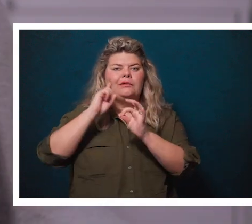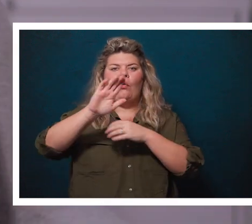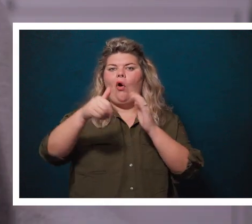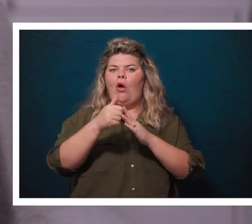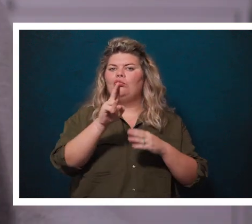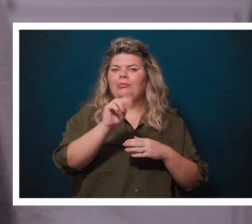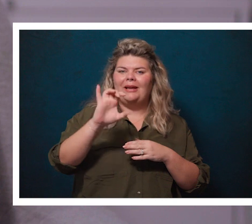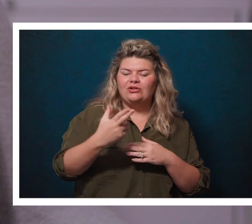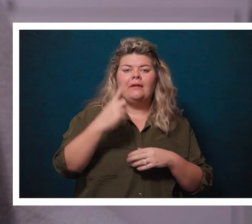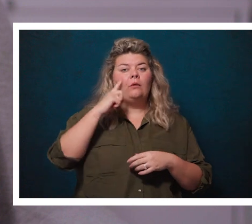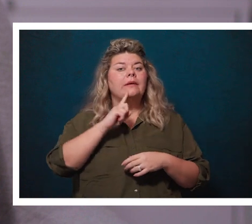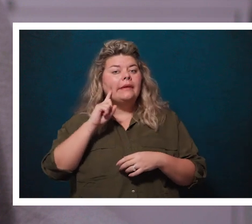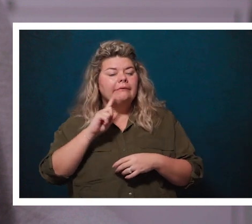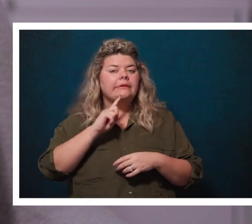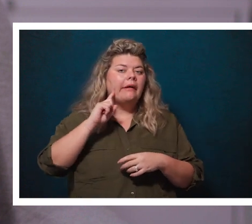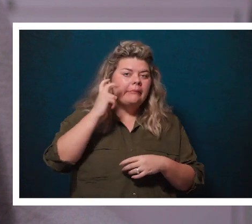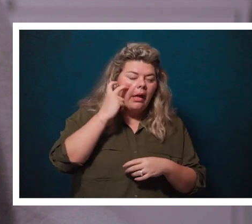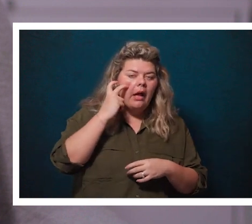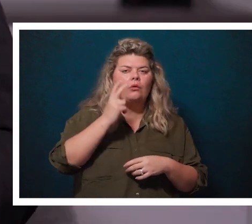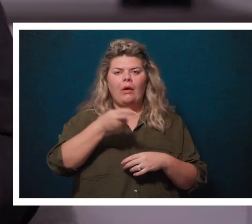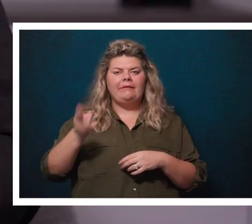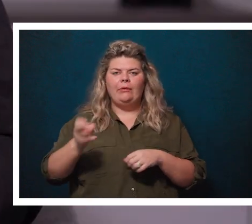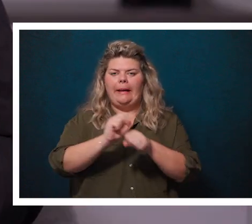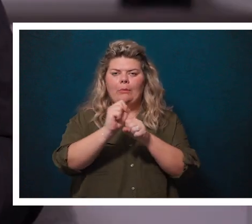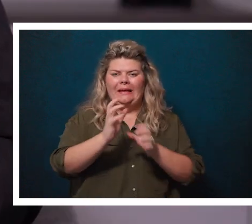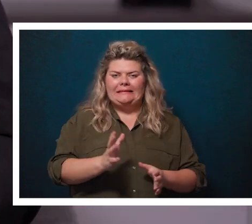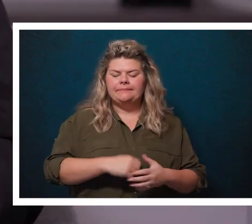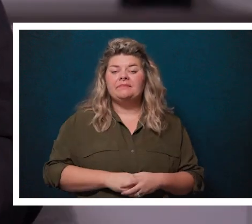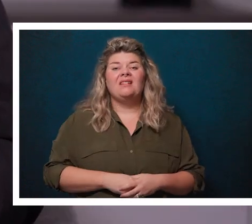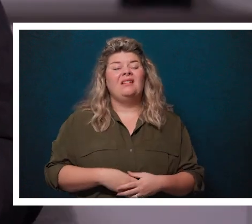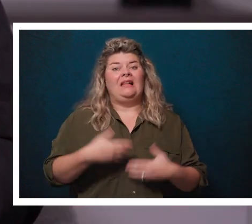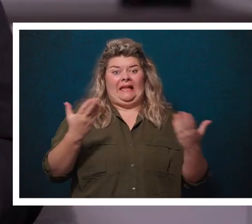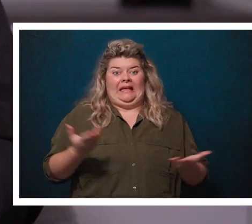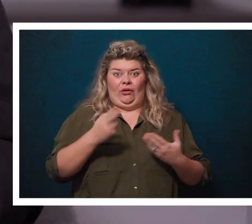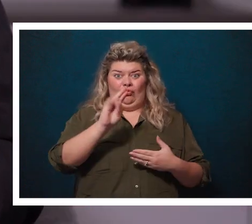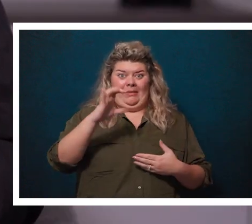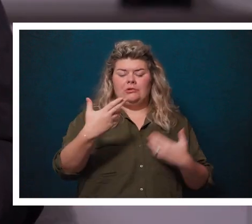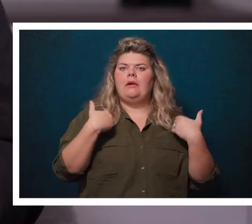for deaf, deaf-blind and hard of hearing employees. There are several deaf employees who work at the university,